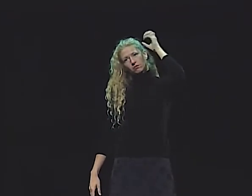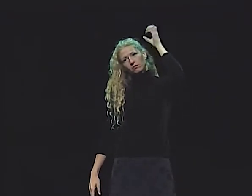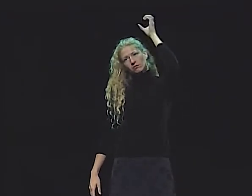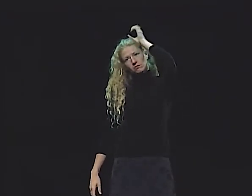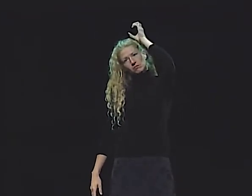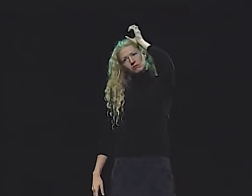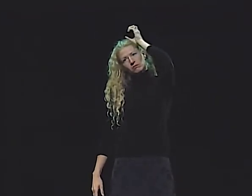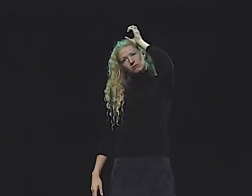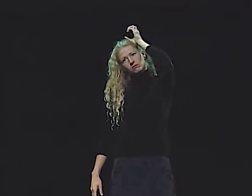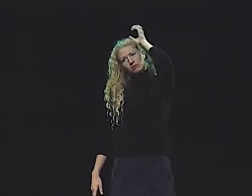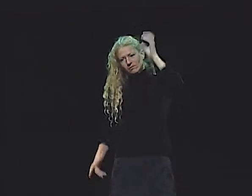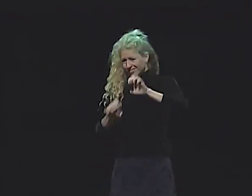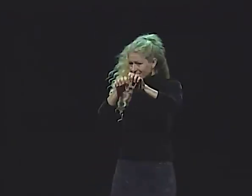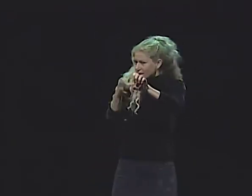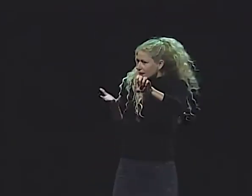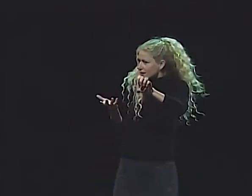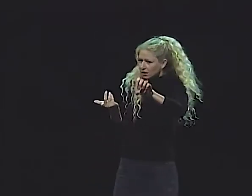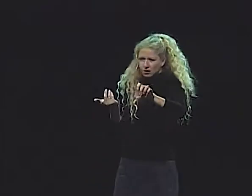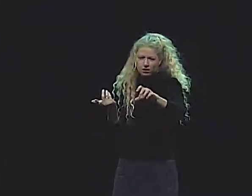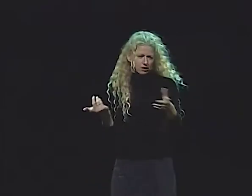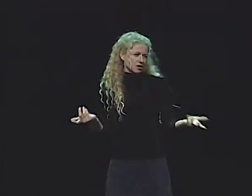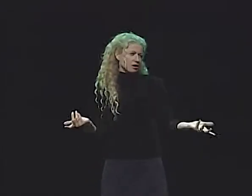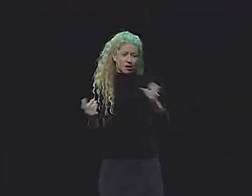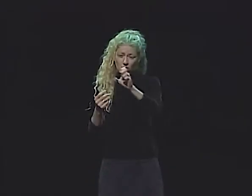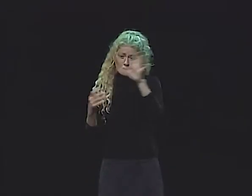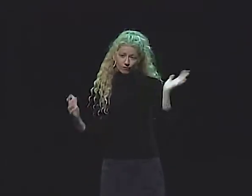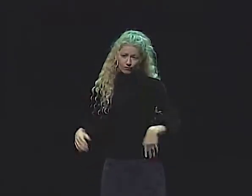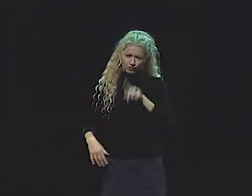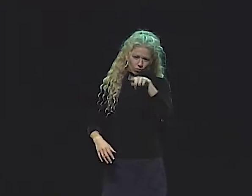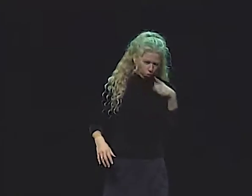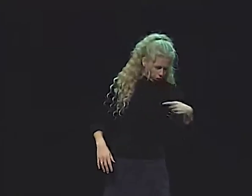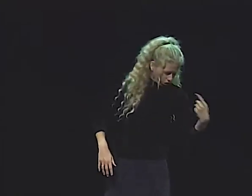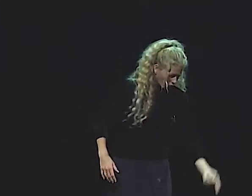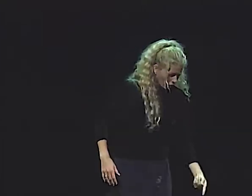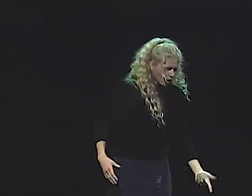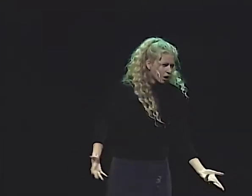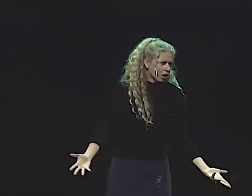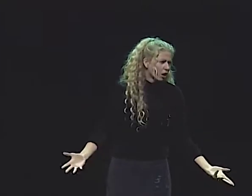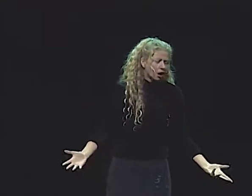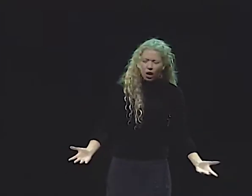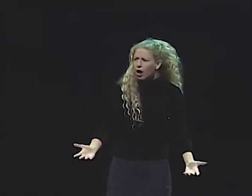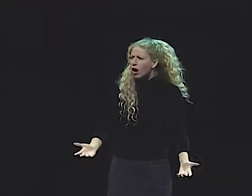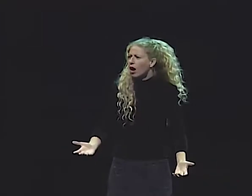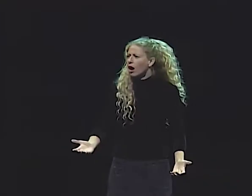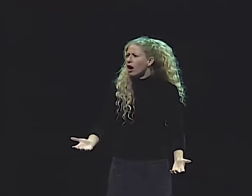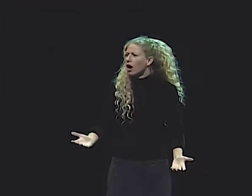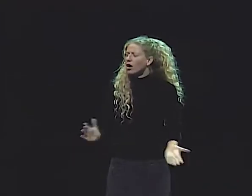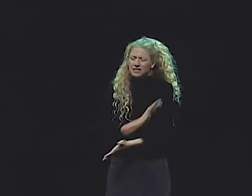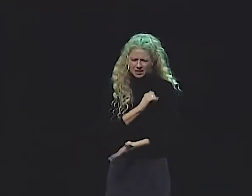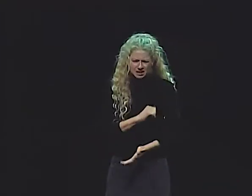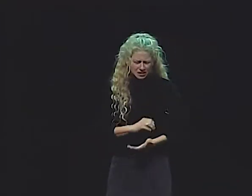THE GIRL WAS STILL LYING LIFELESS. THEY WORKED ON HER HAIR FIRST, TOOK TOOLS AND TRIED TO MAKE IT CURLY,